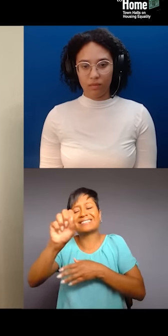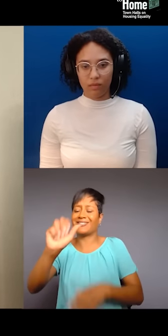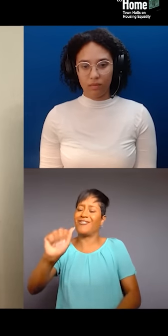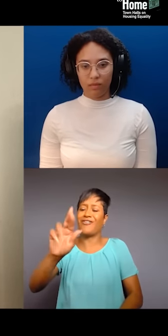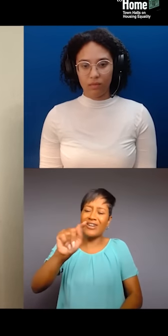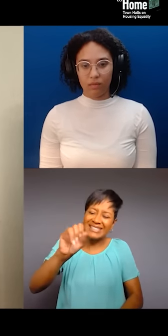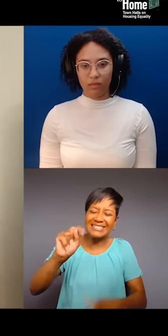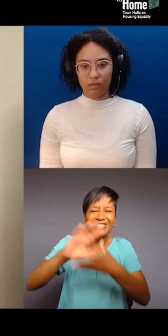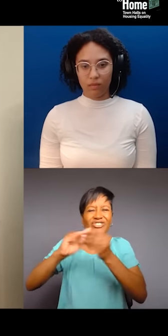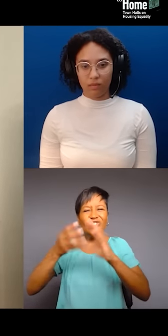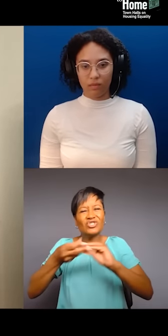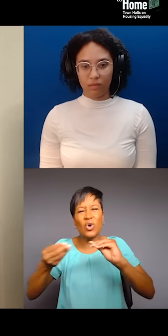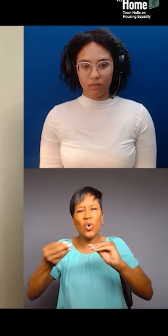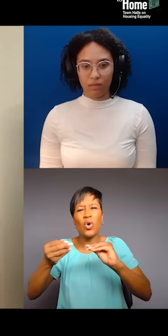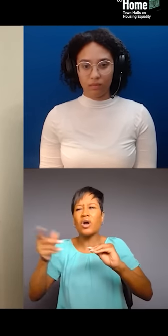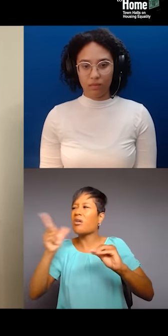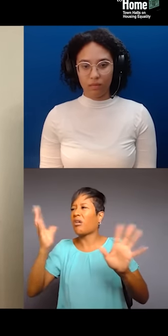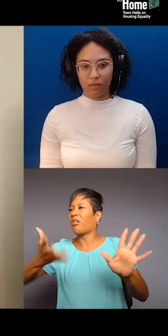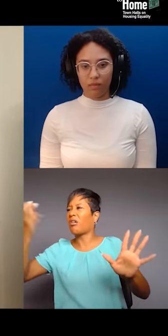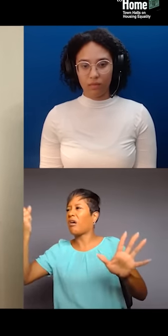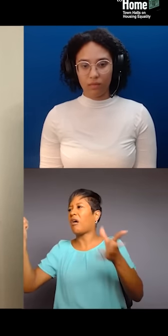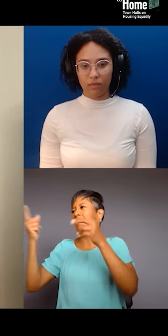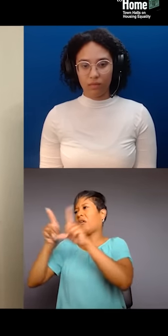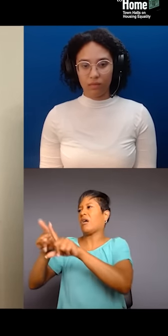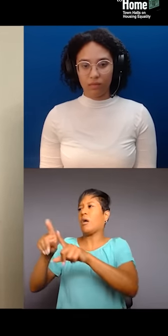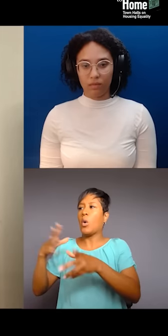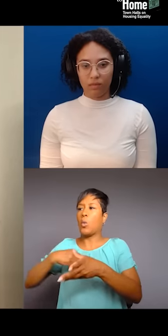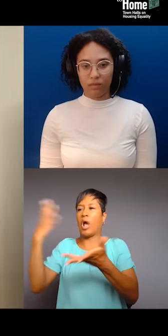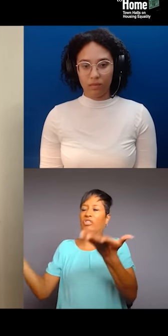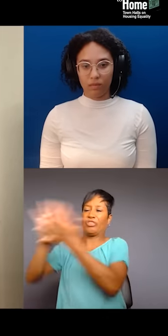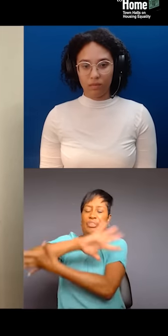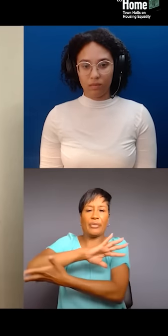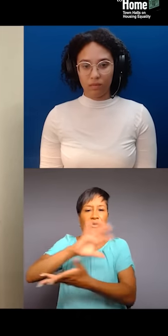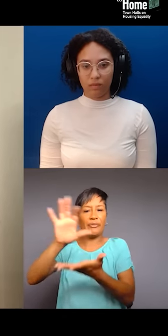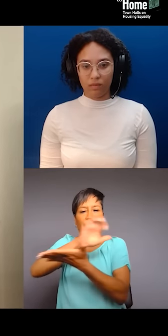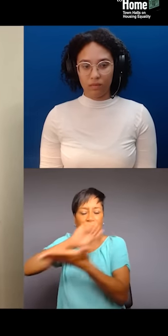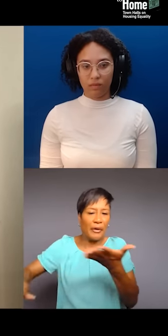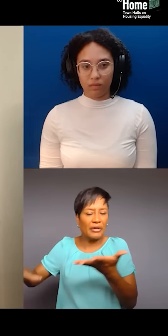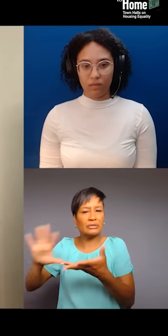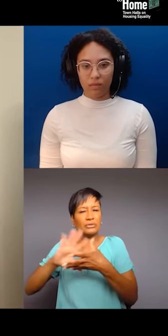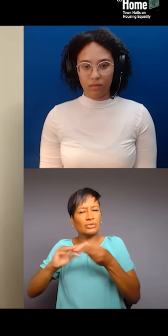where their stories are not being co-opted and whitewashed or erased and told in a narrative that's comfortable.